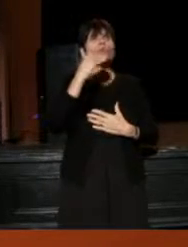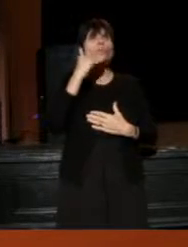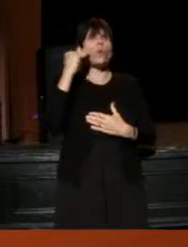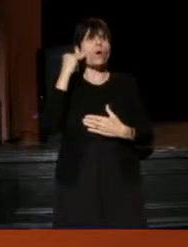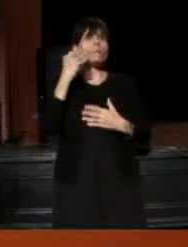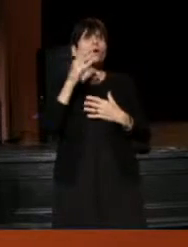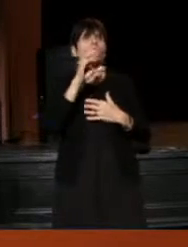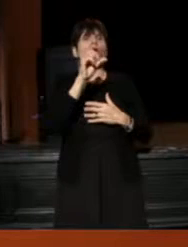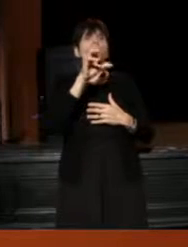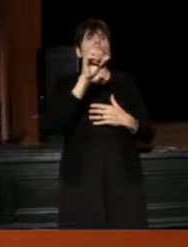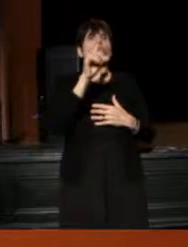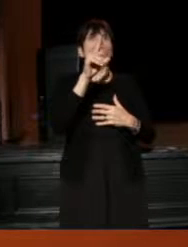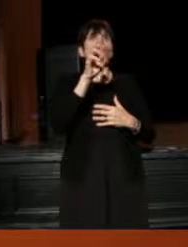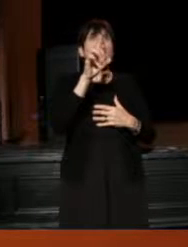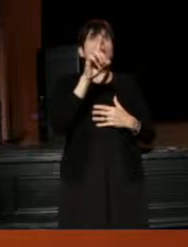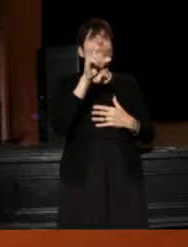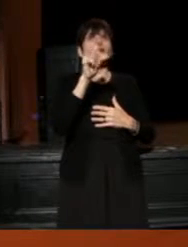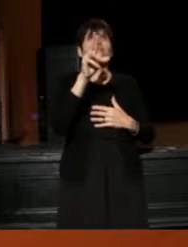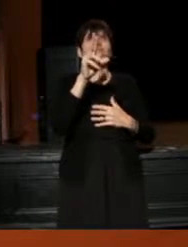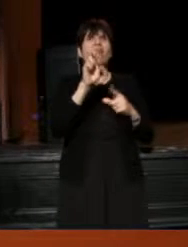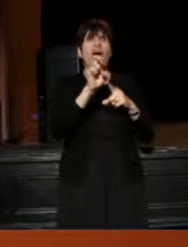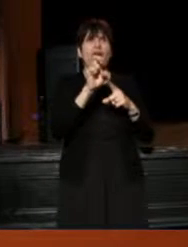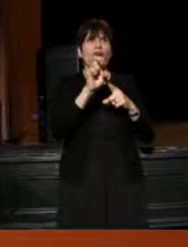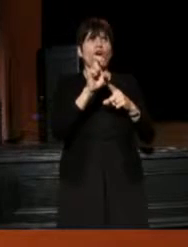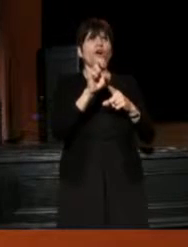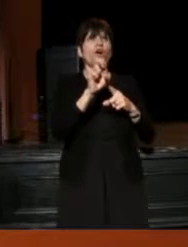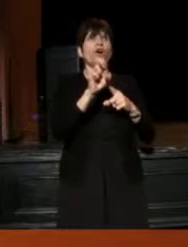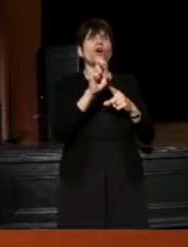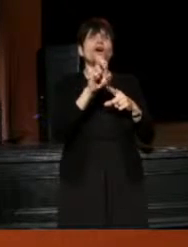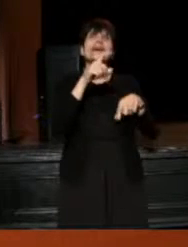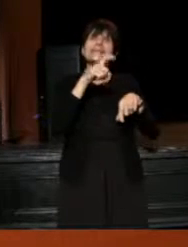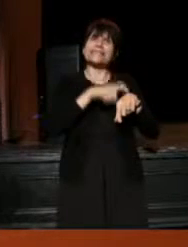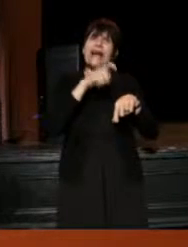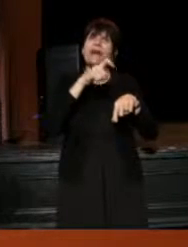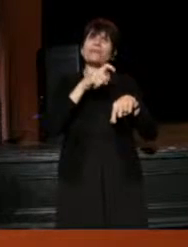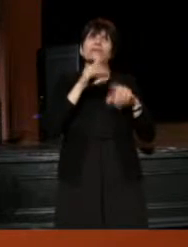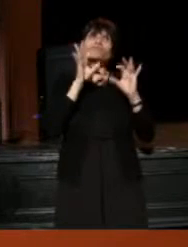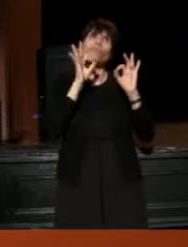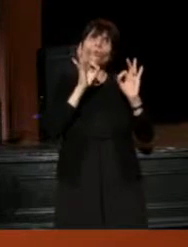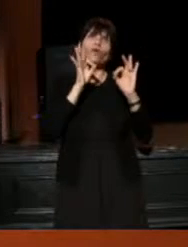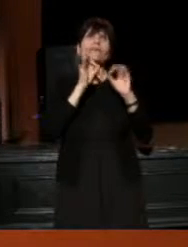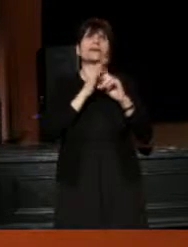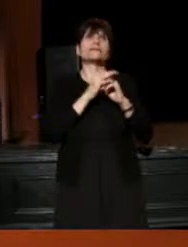and the timing is quite perfect, for I think, both of us,